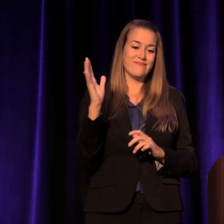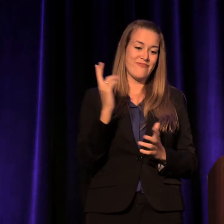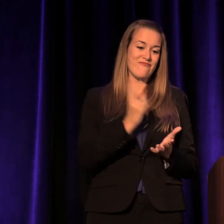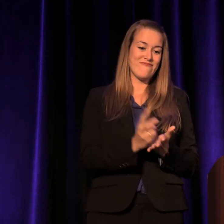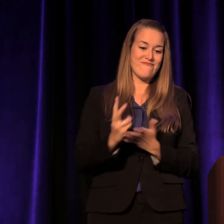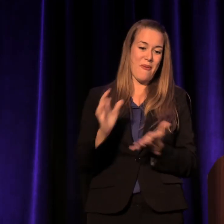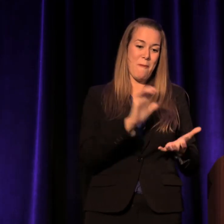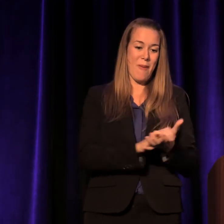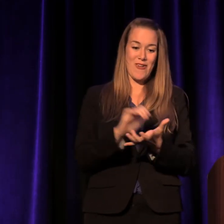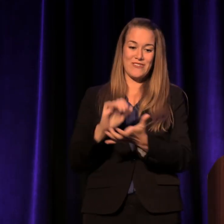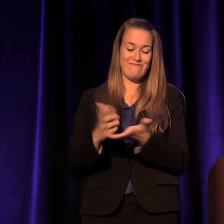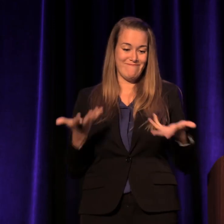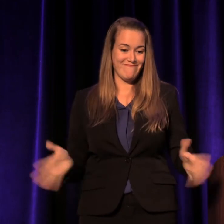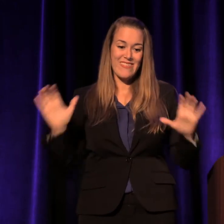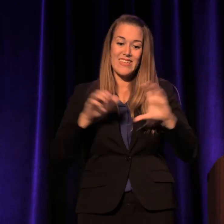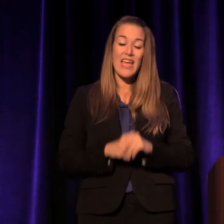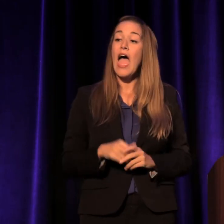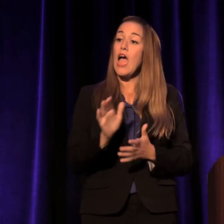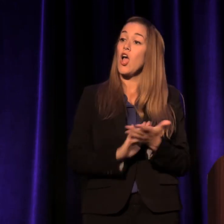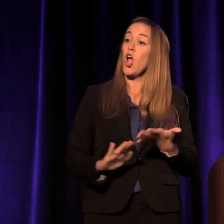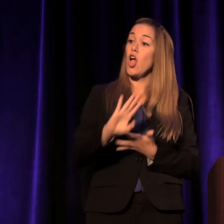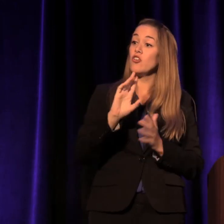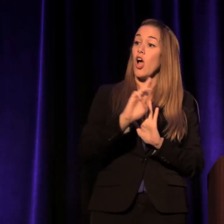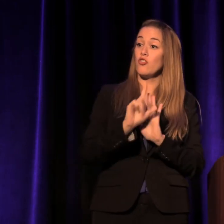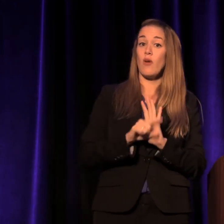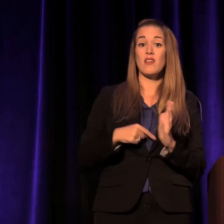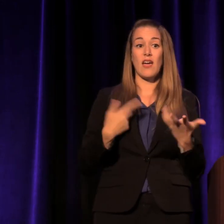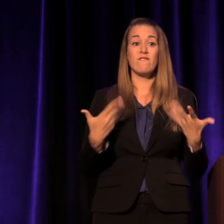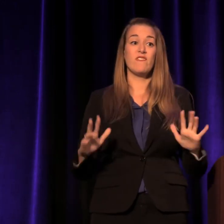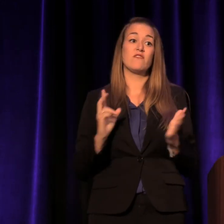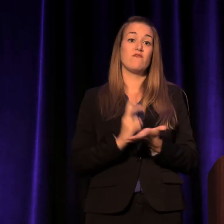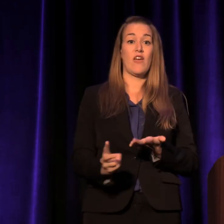and I flunked out of college as an undergraduate... twice.